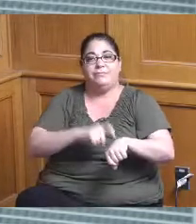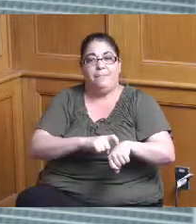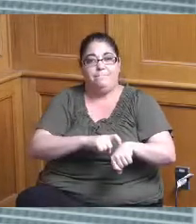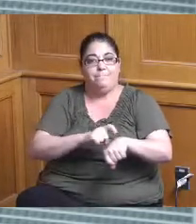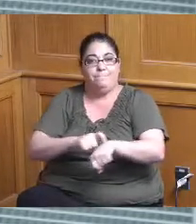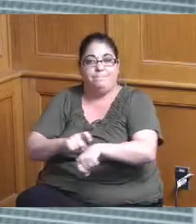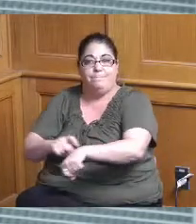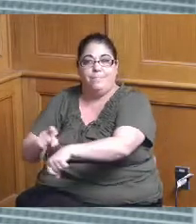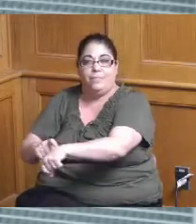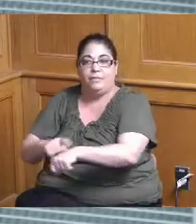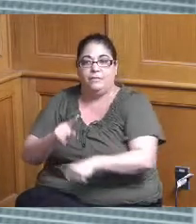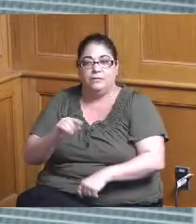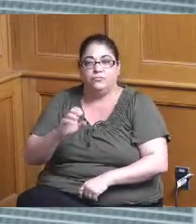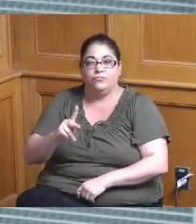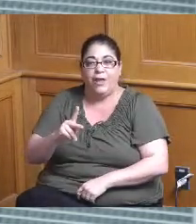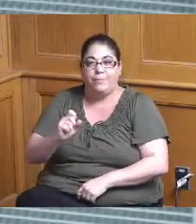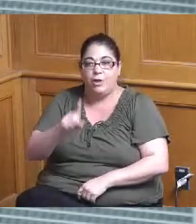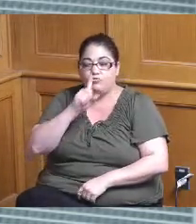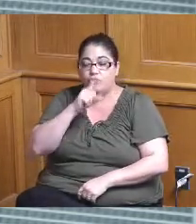and making sure it's not sitting on someone's desk for a while